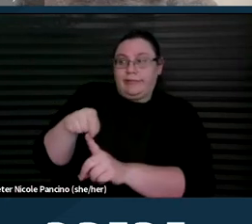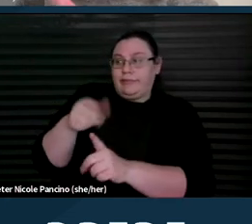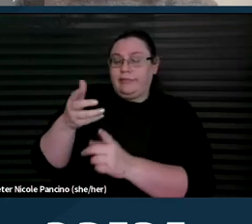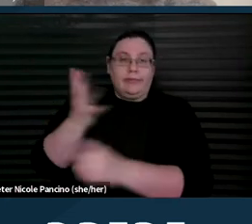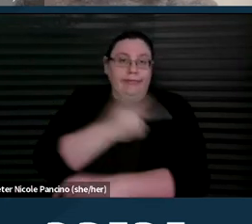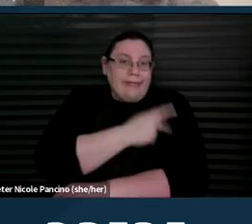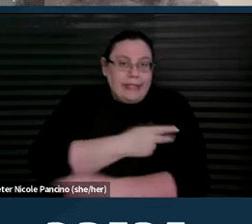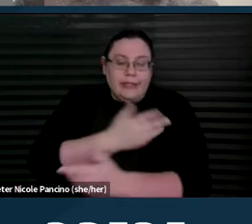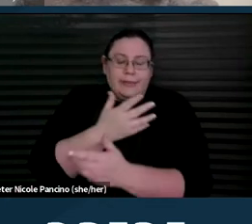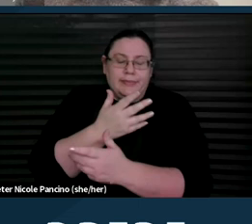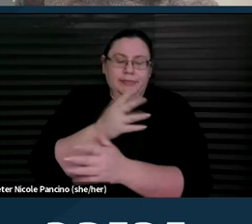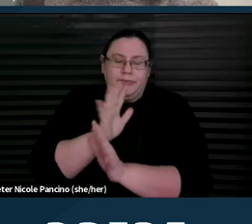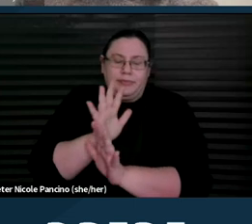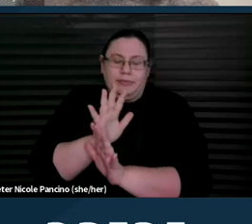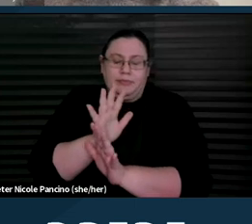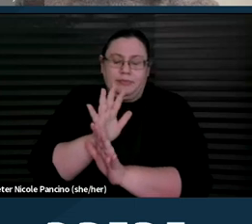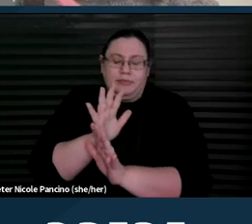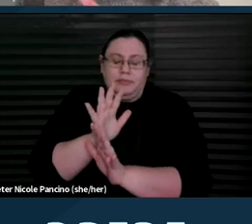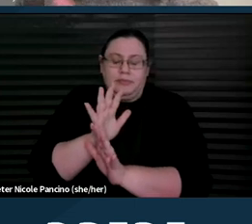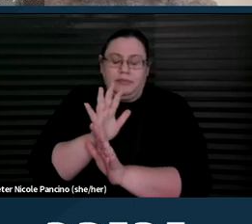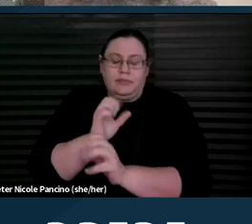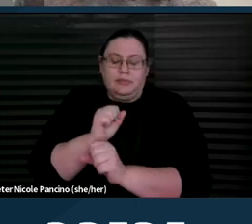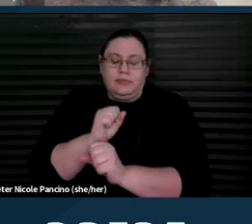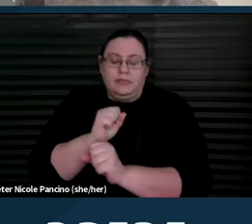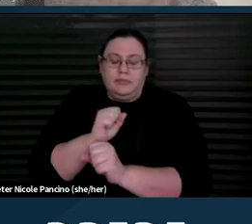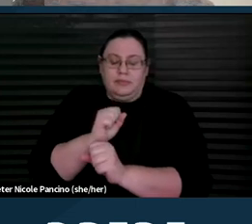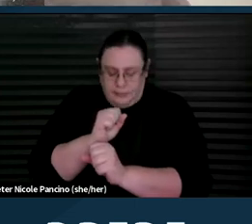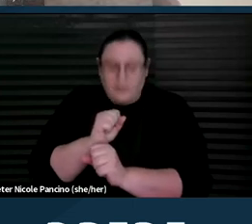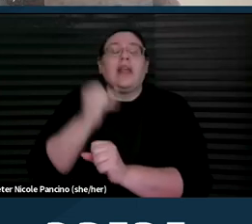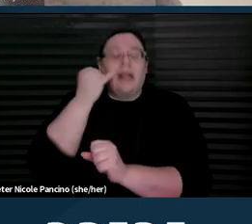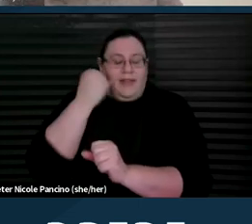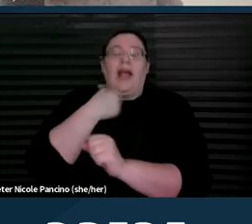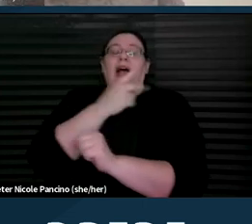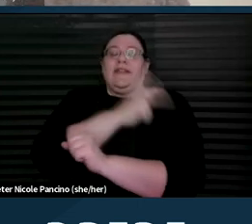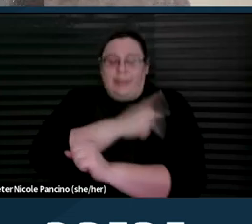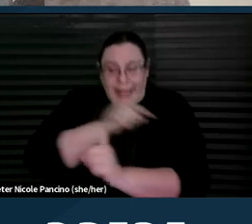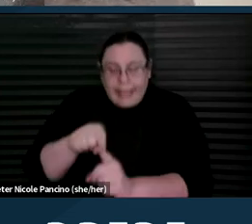or sorry, a yeah, a patient or a client with I/DD